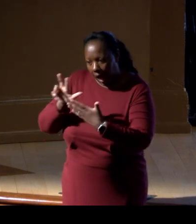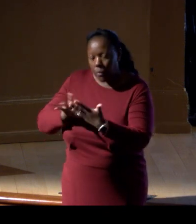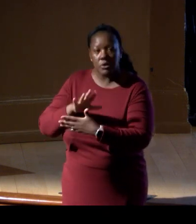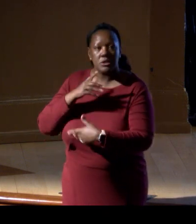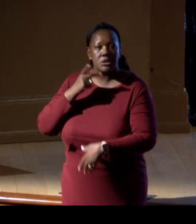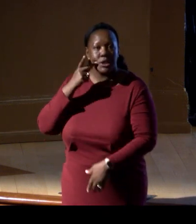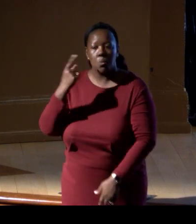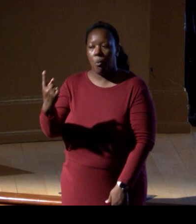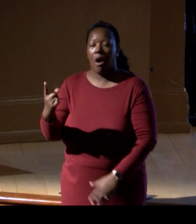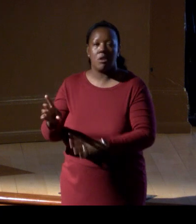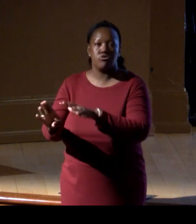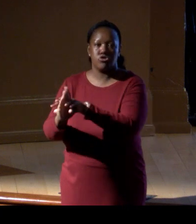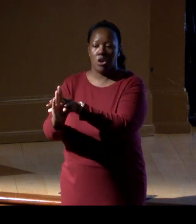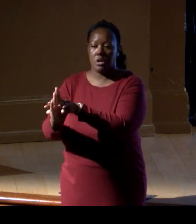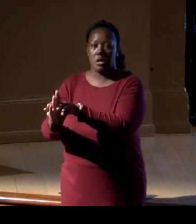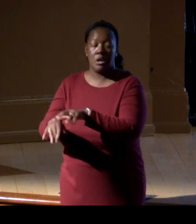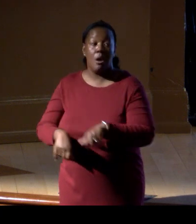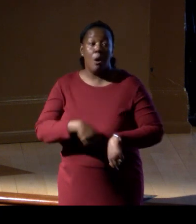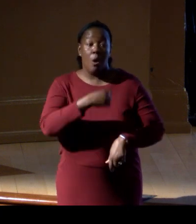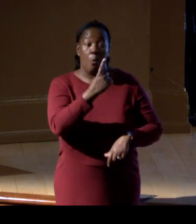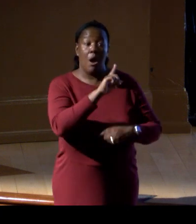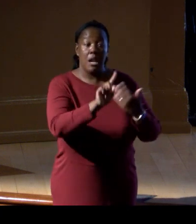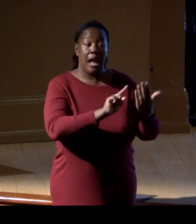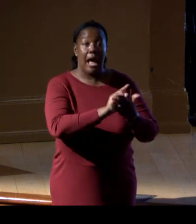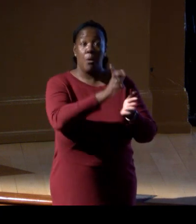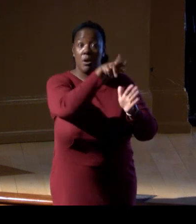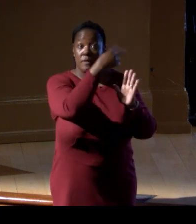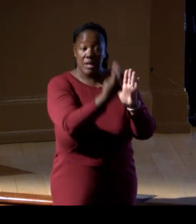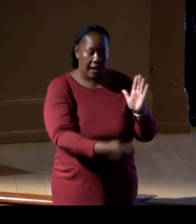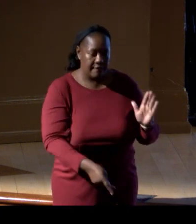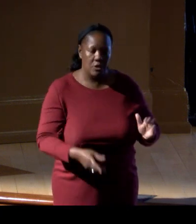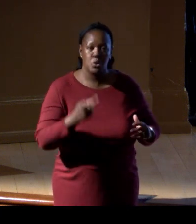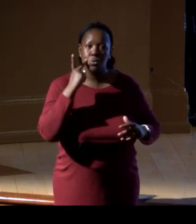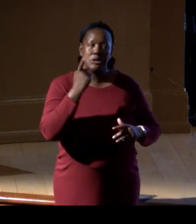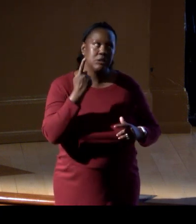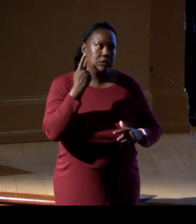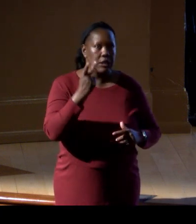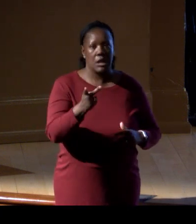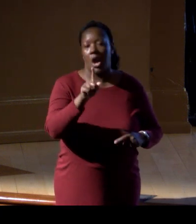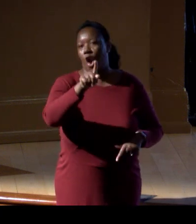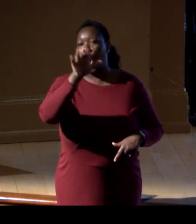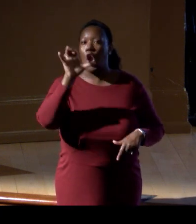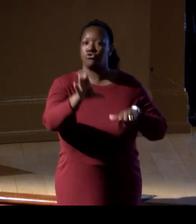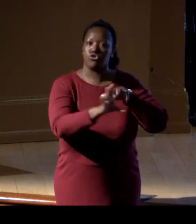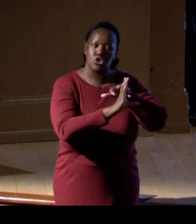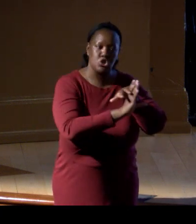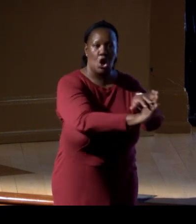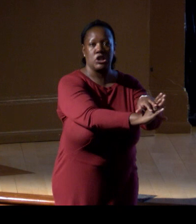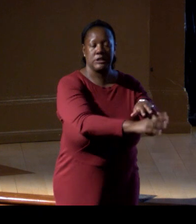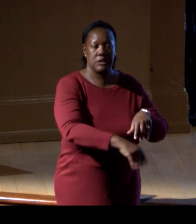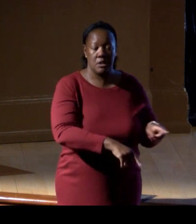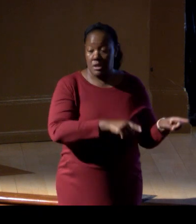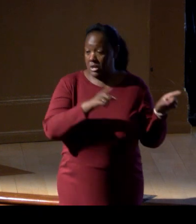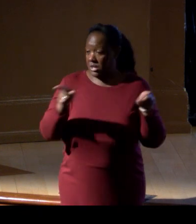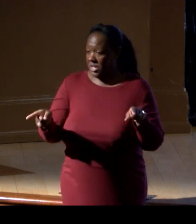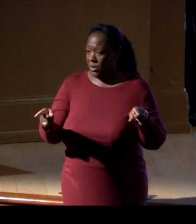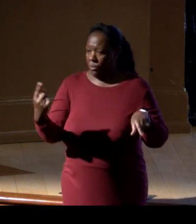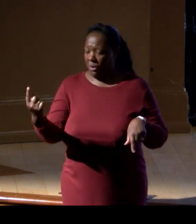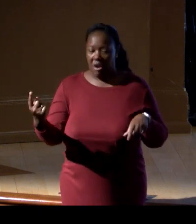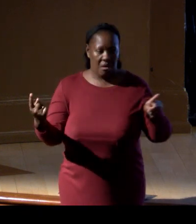where in one hour of diving you see 100 sharks, right? The first place, the place where the sharks have been depleted,